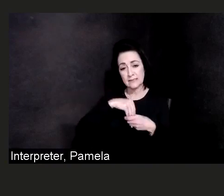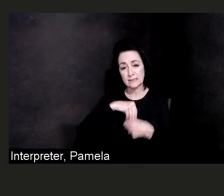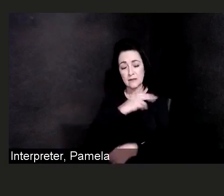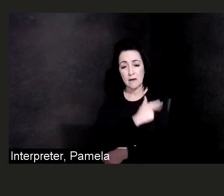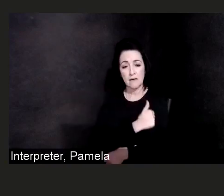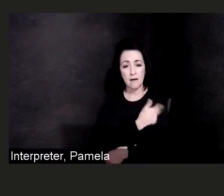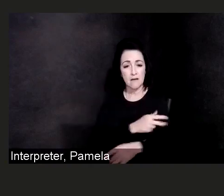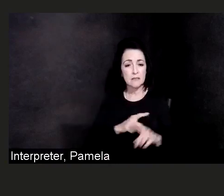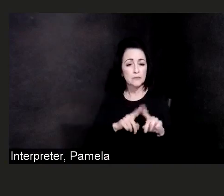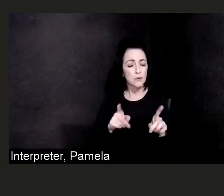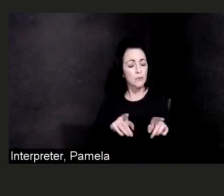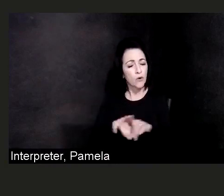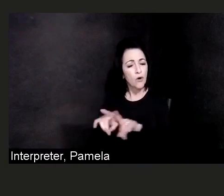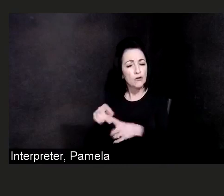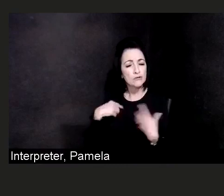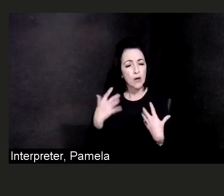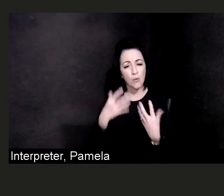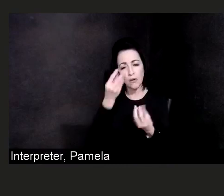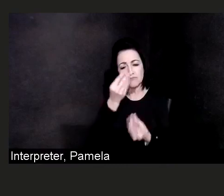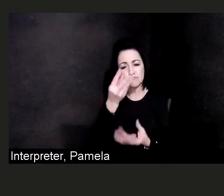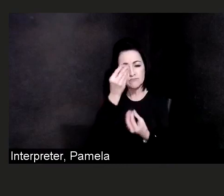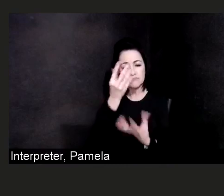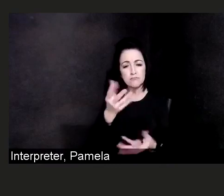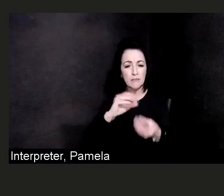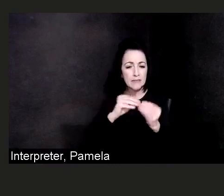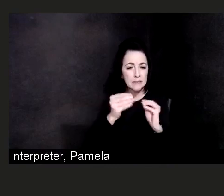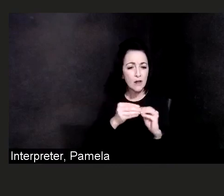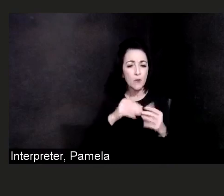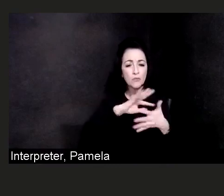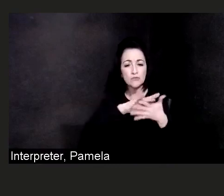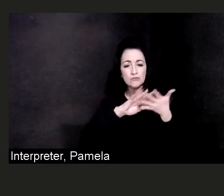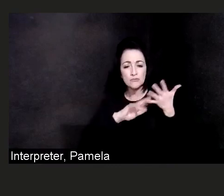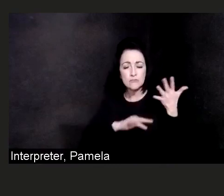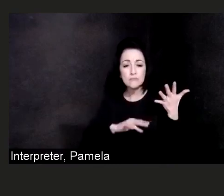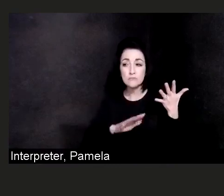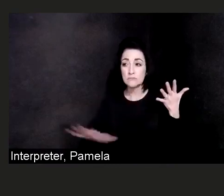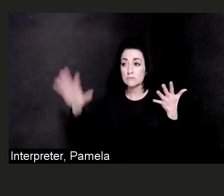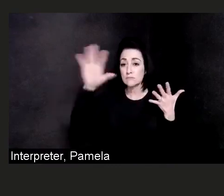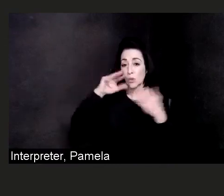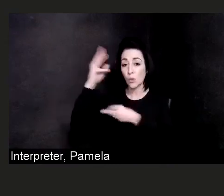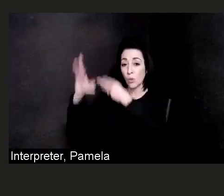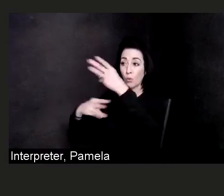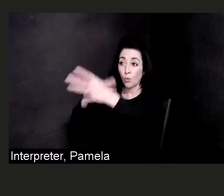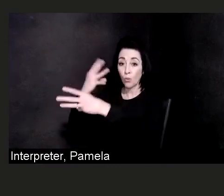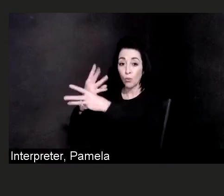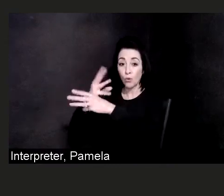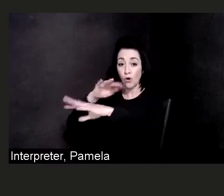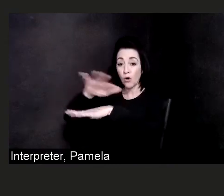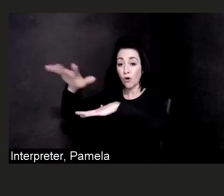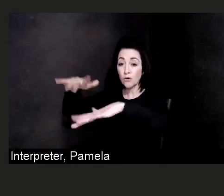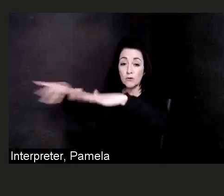some numbers of what we are seeing throughout the world and then come back down to where we are in our community